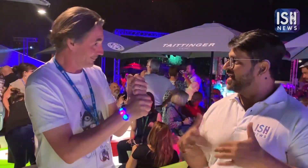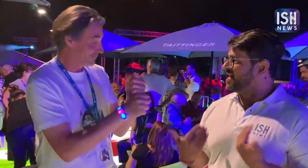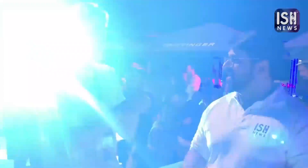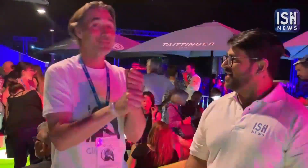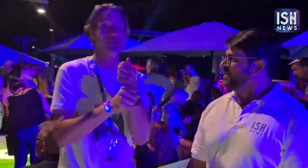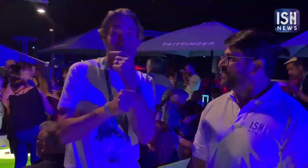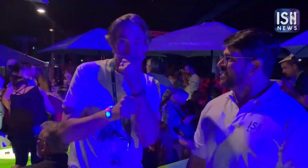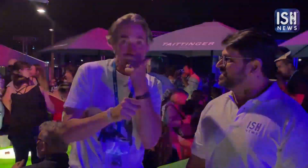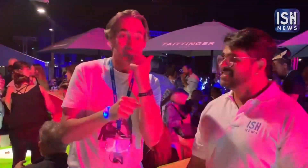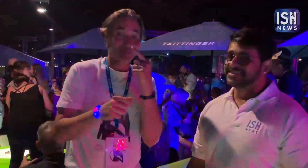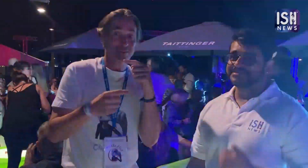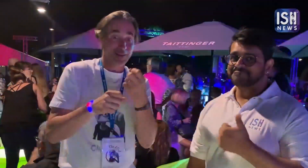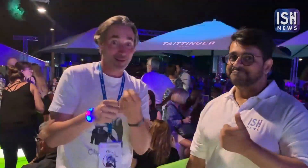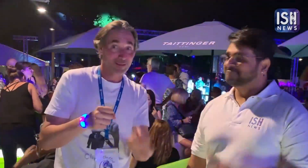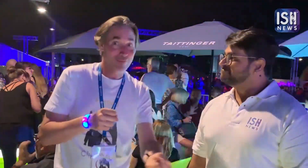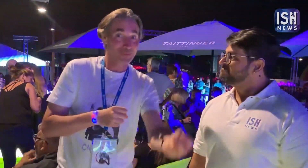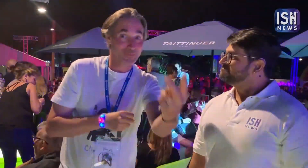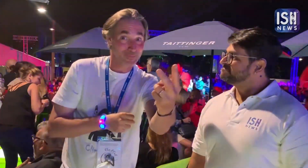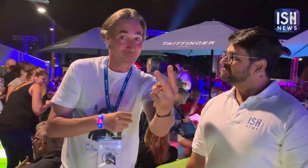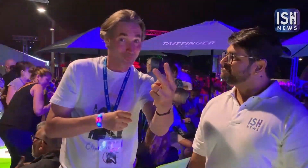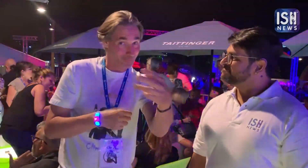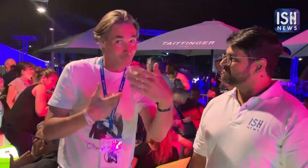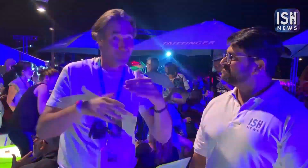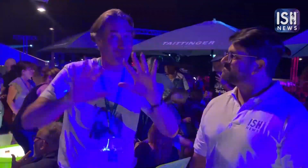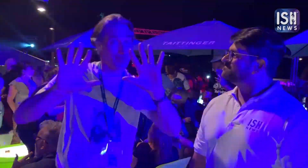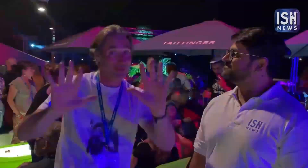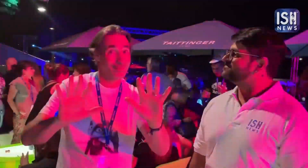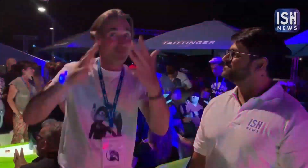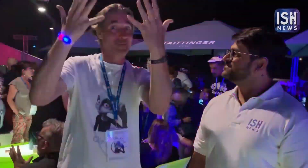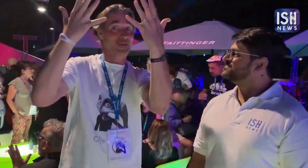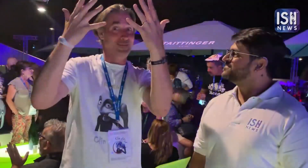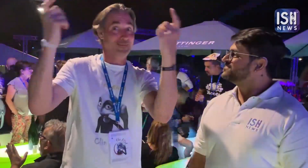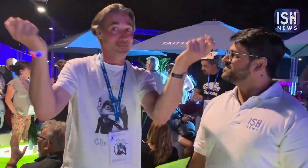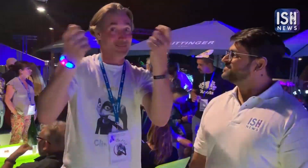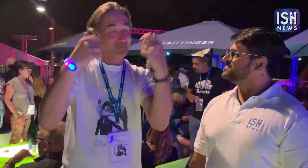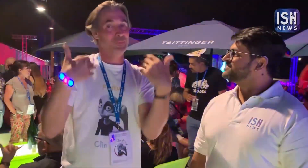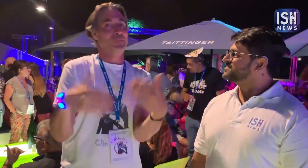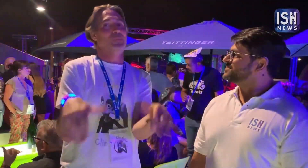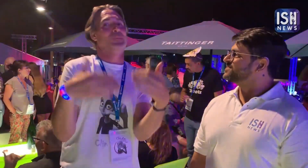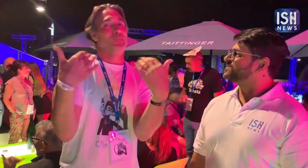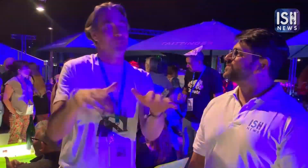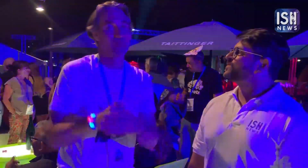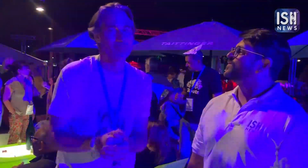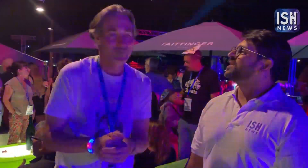Wow! In the next two years, we will be celebrating it for the 10th time.